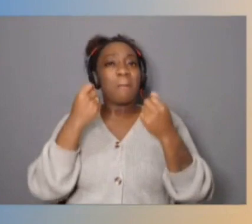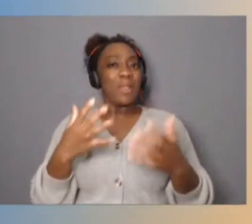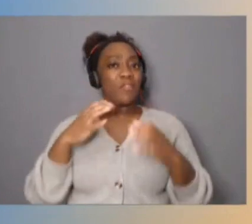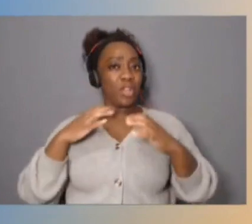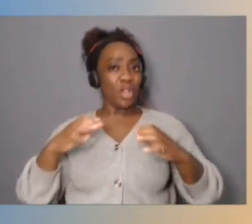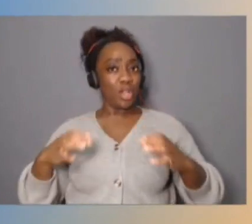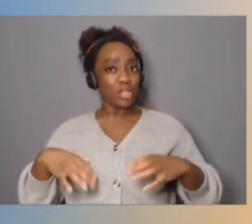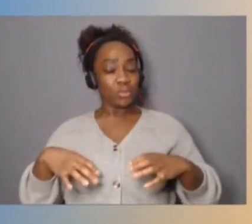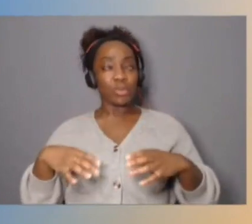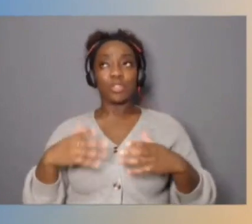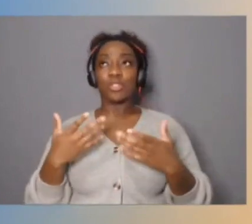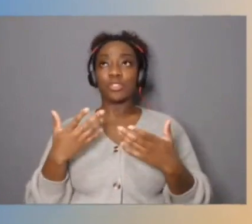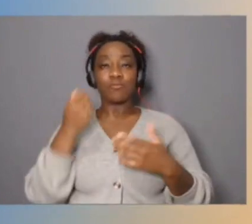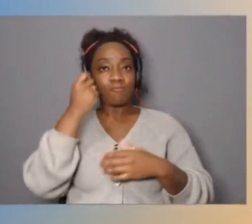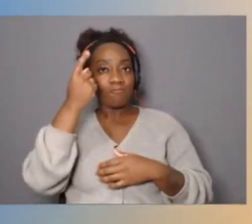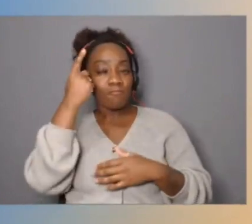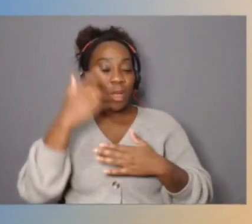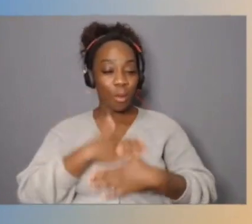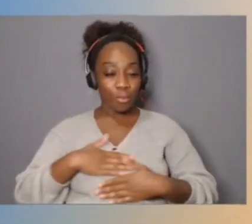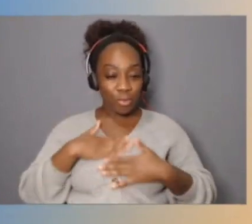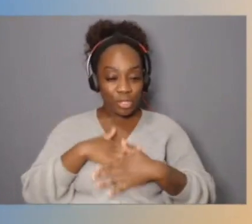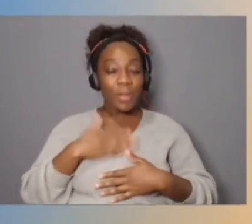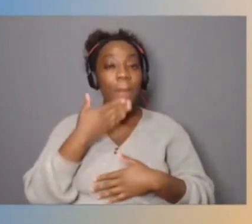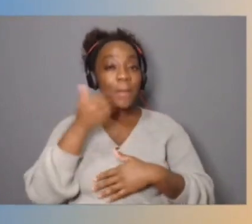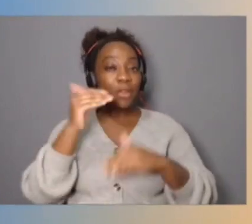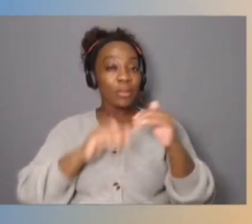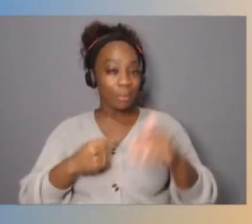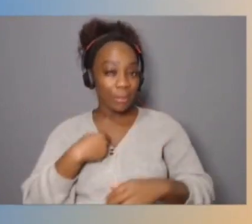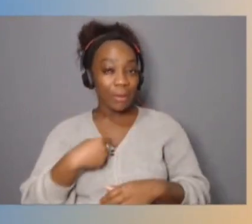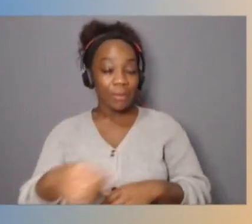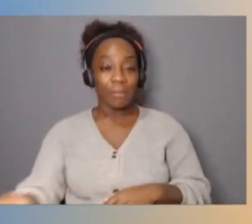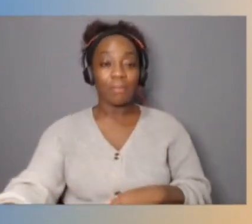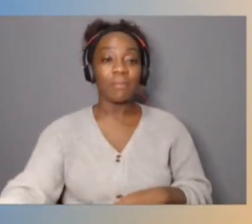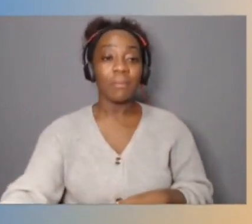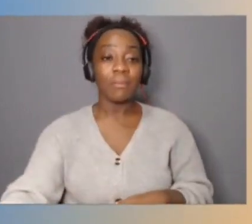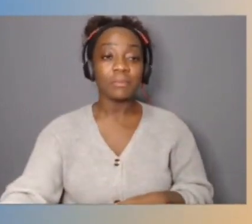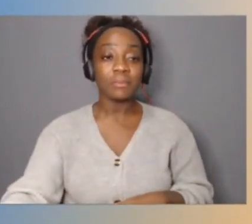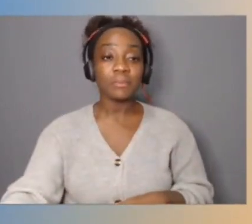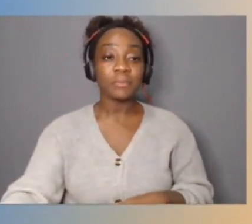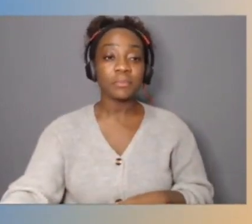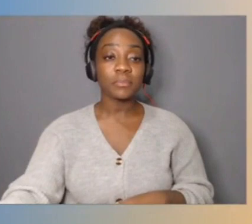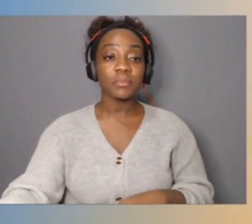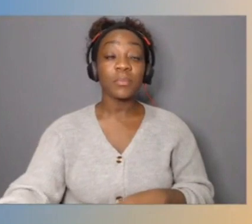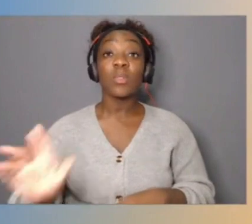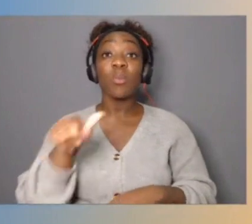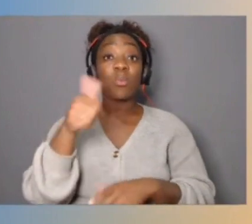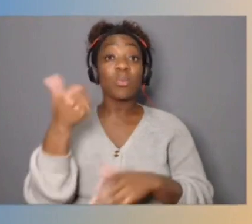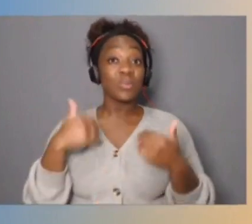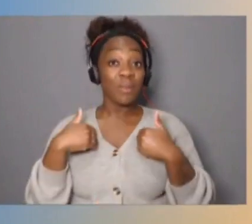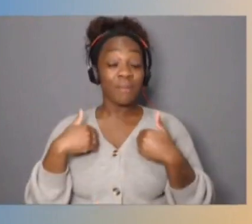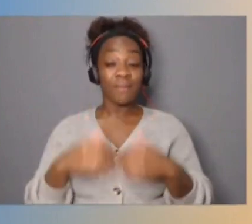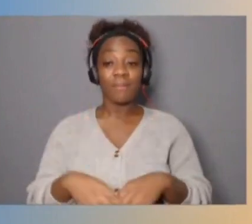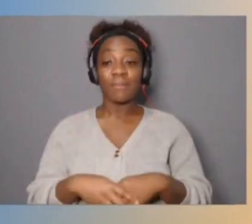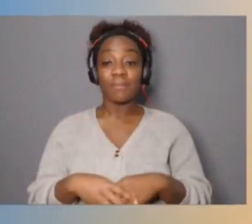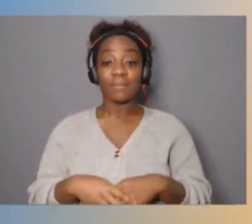and can appreciate a little bit better than I do. Let's see, what else do we have here? Oh, let's see.